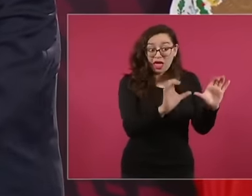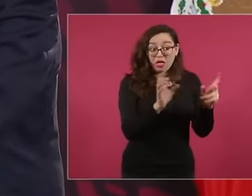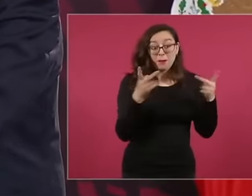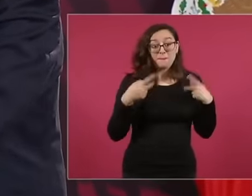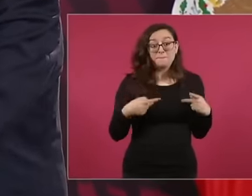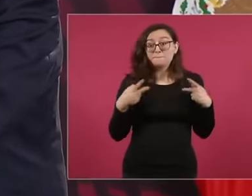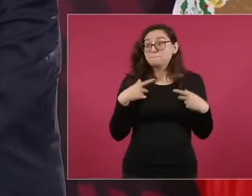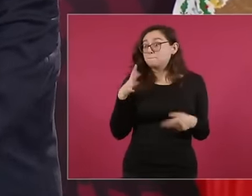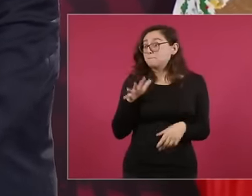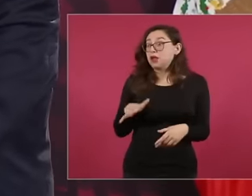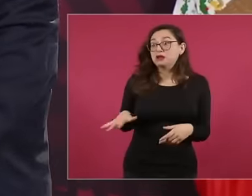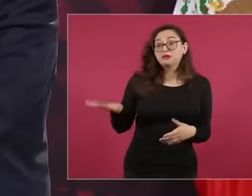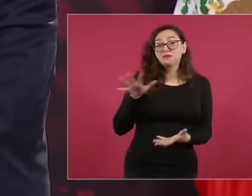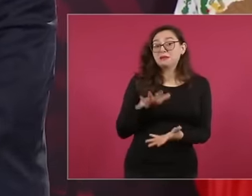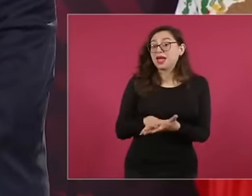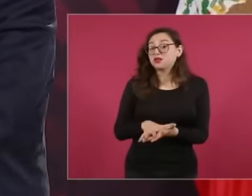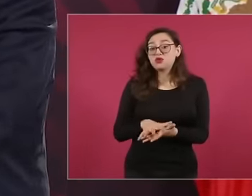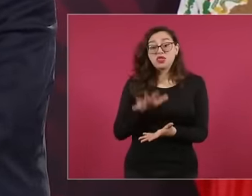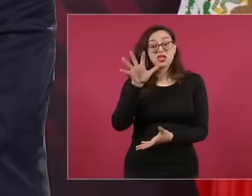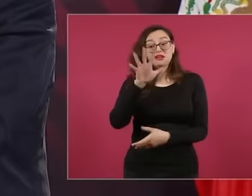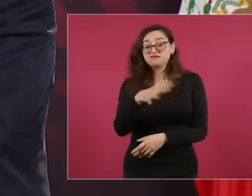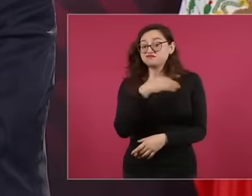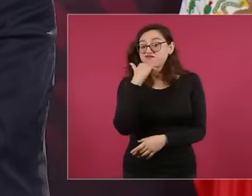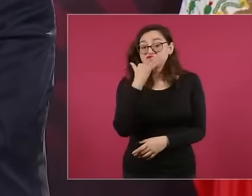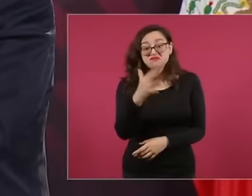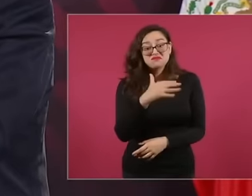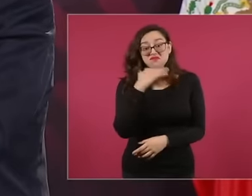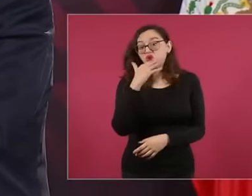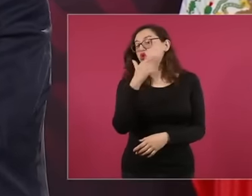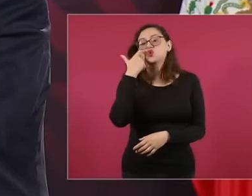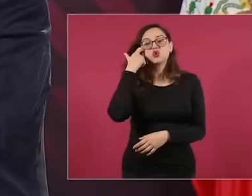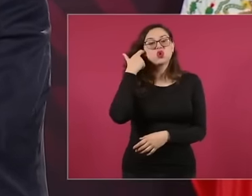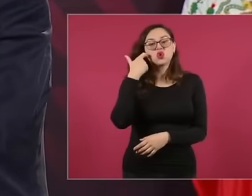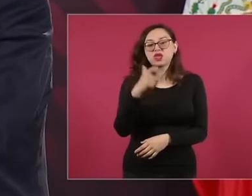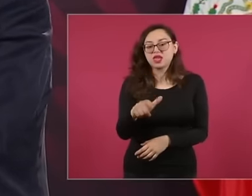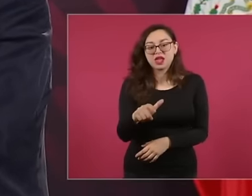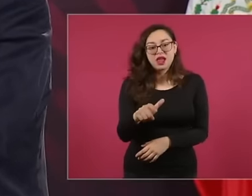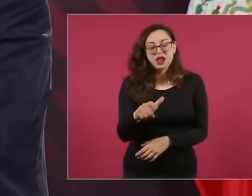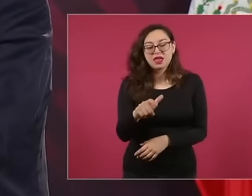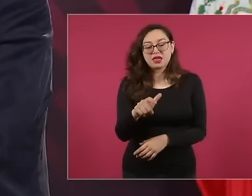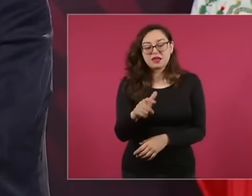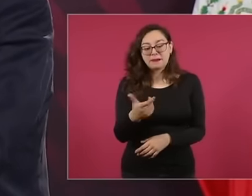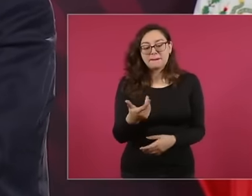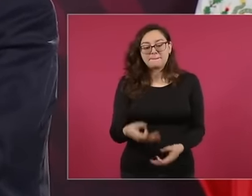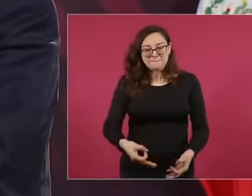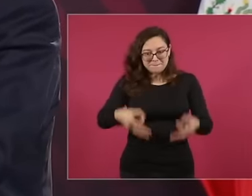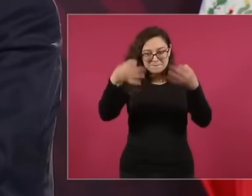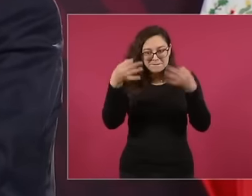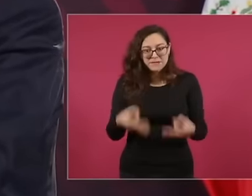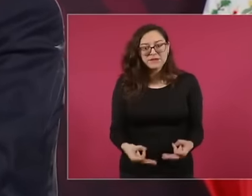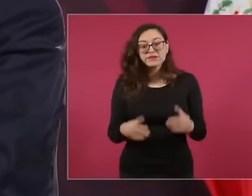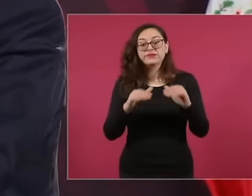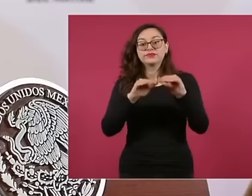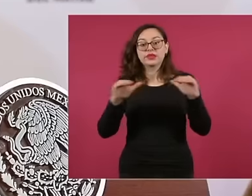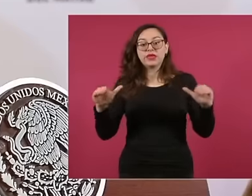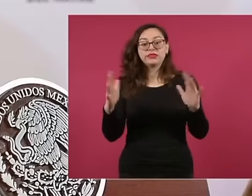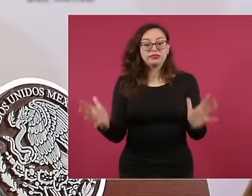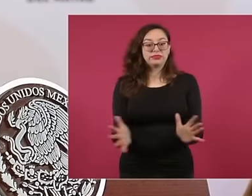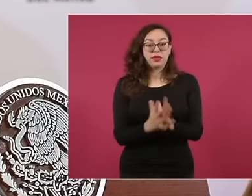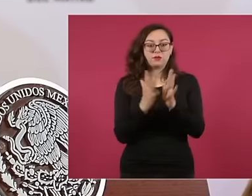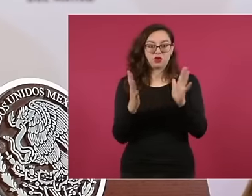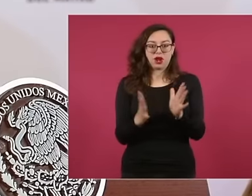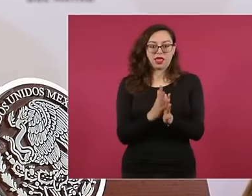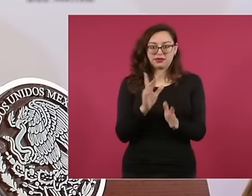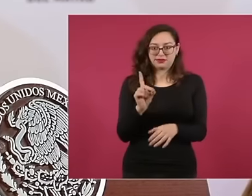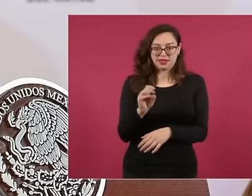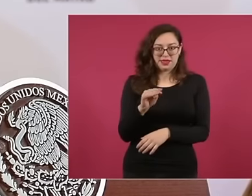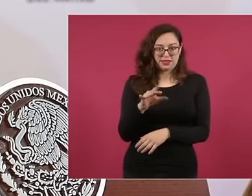wants an authentic democracy.